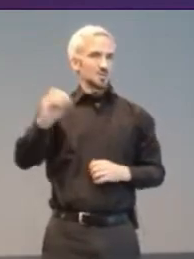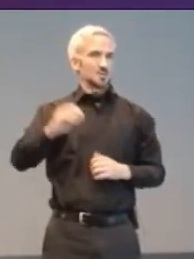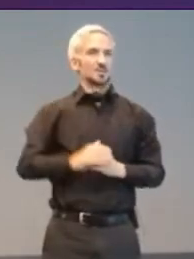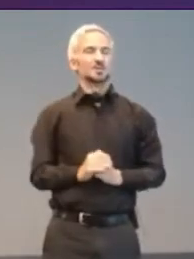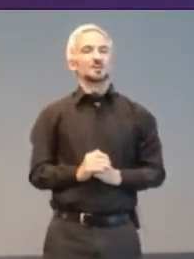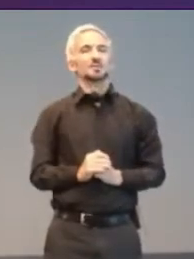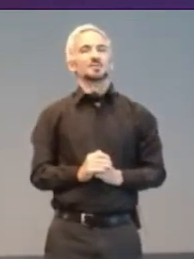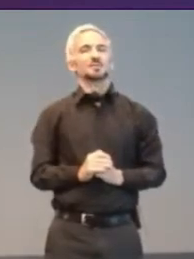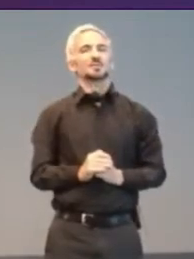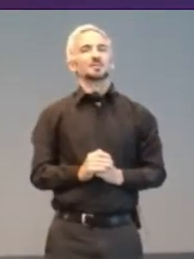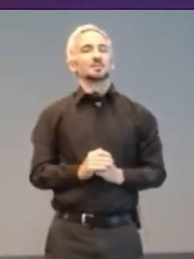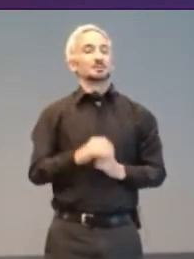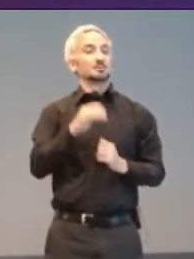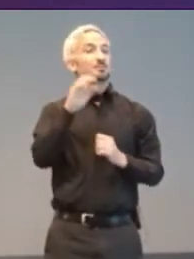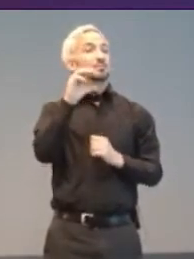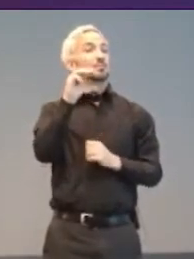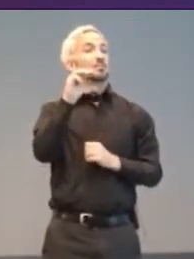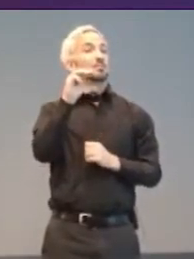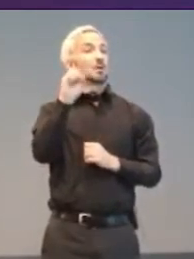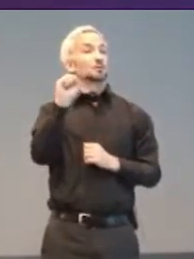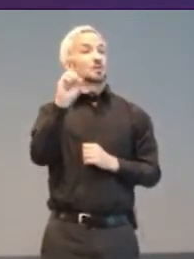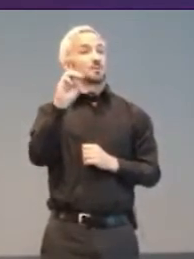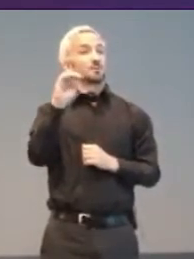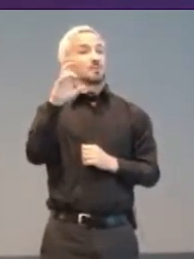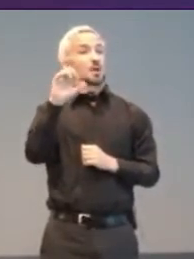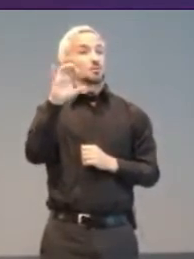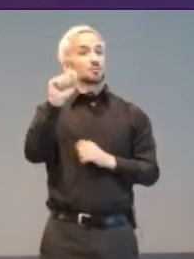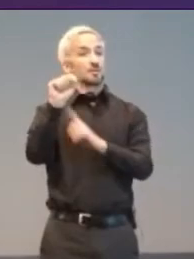sponsored by Microsoft, players used conventional golf equipment